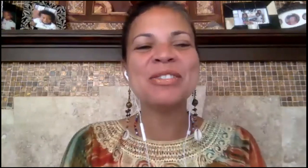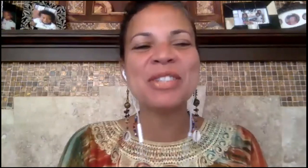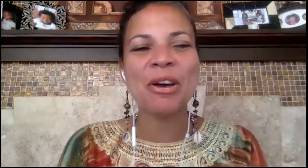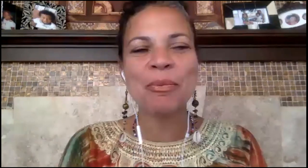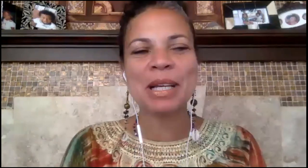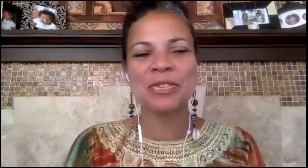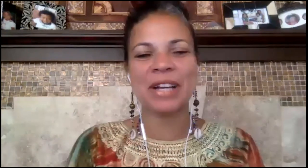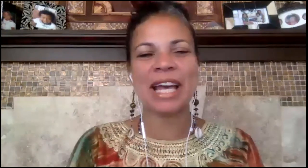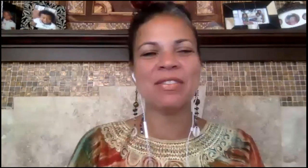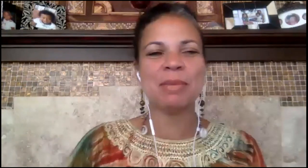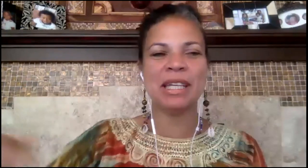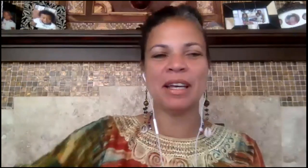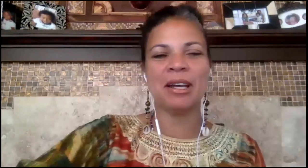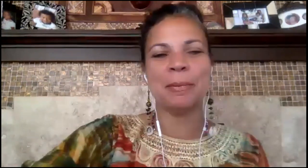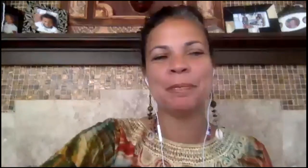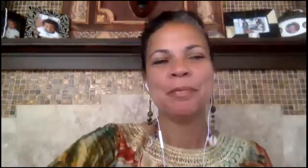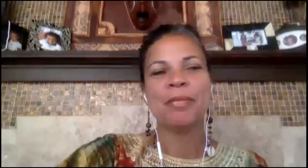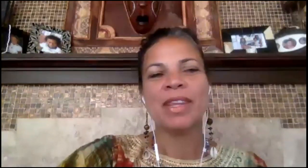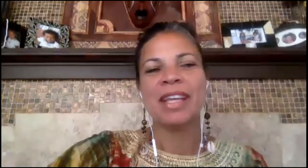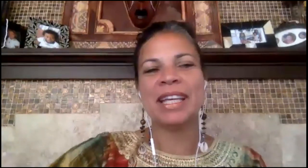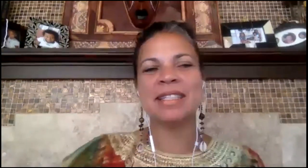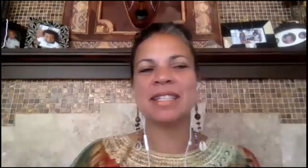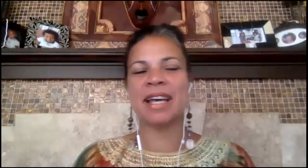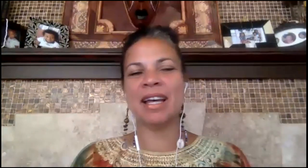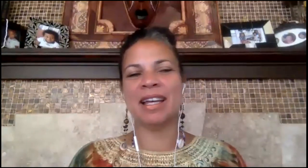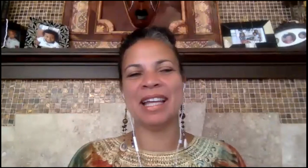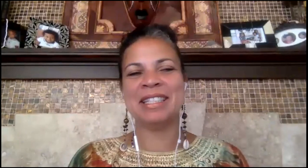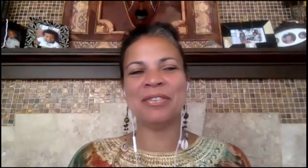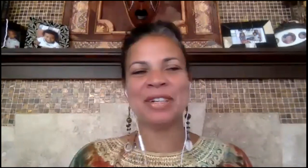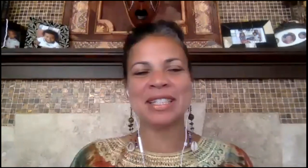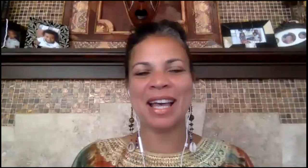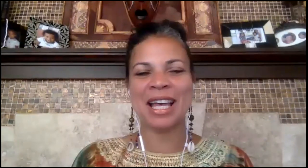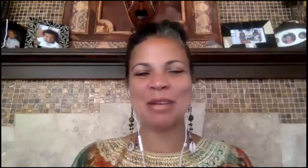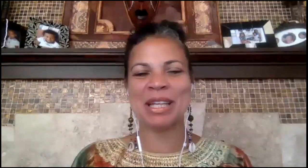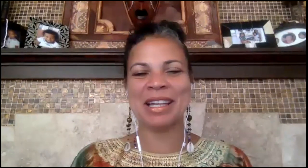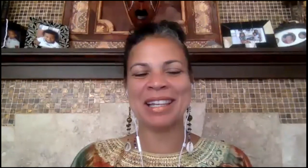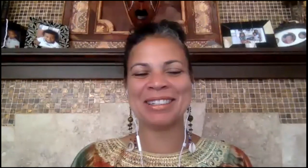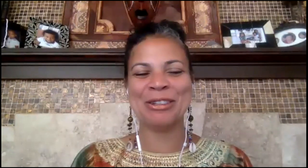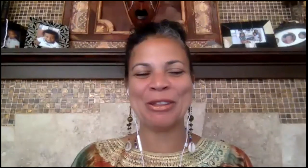so much for having me um it's uh a different time and you know the